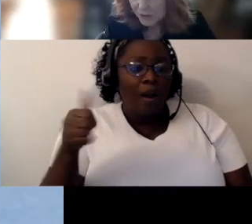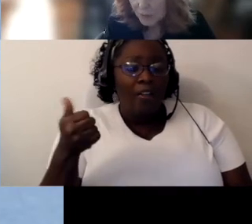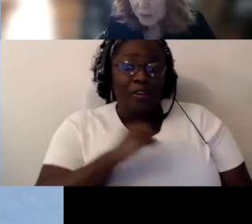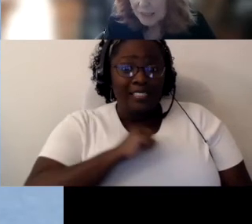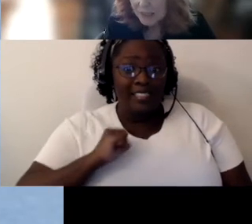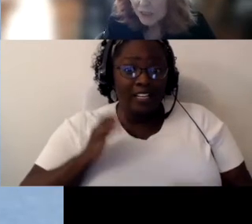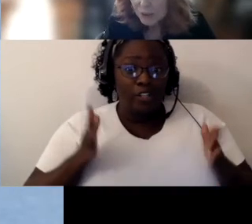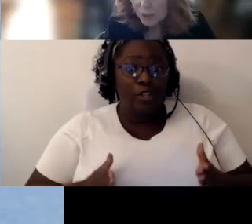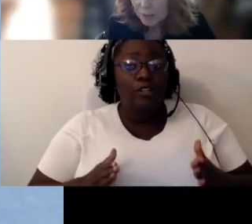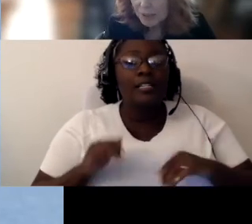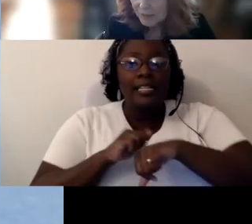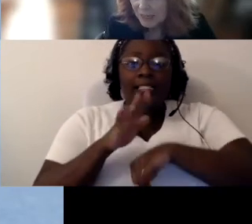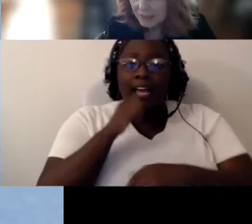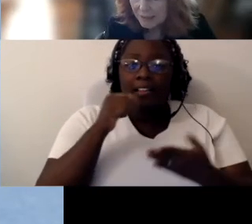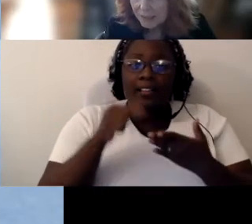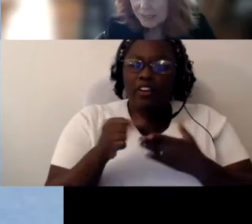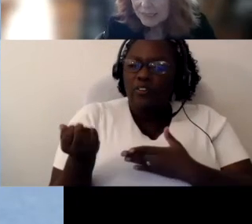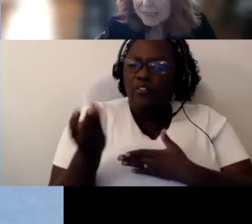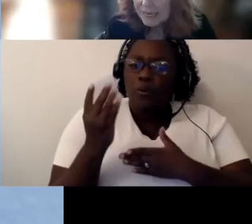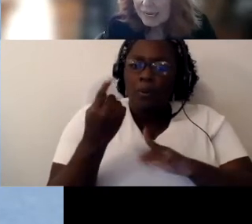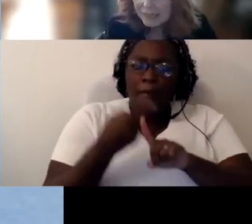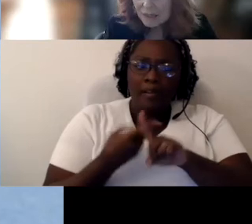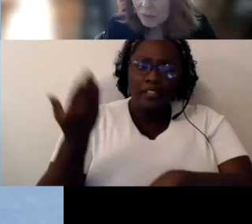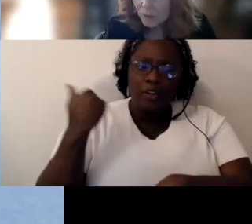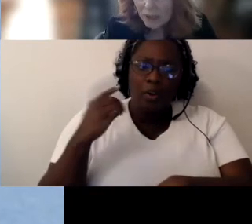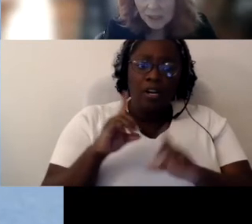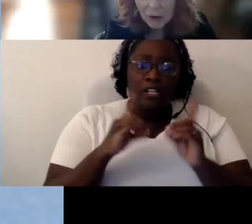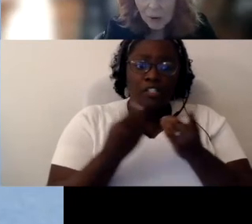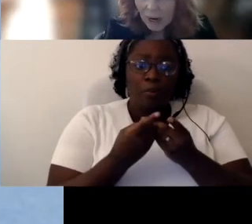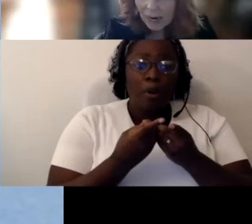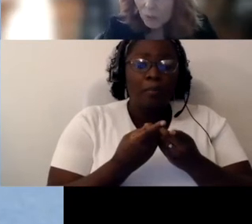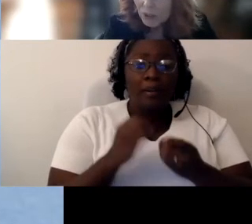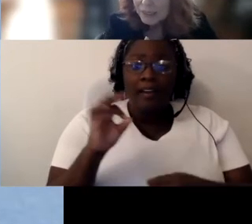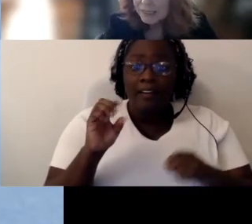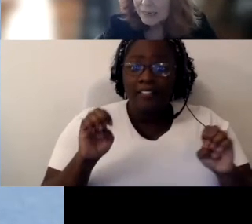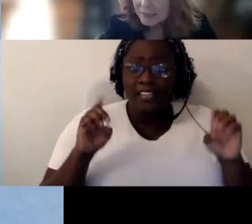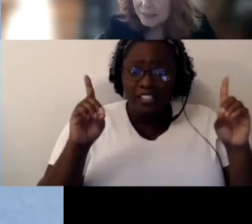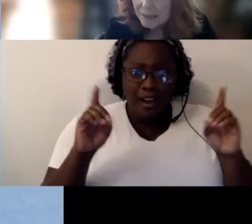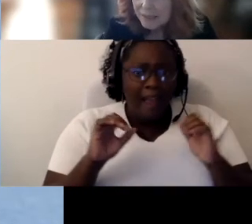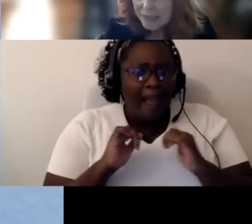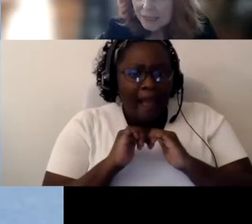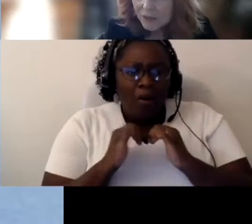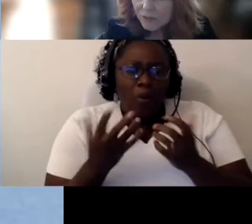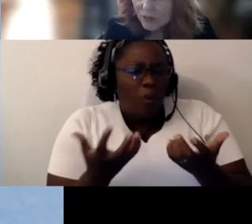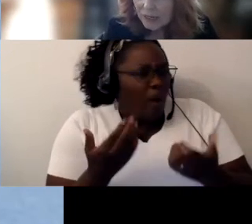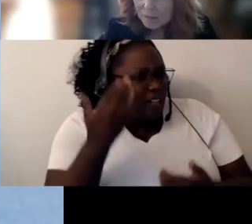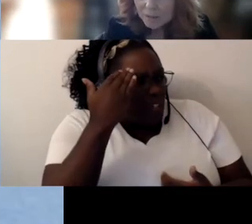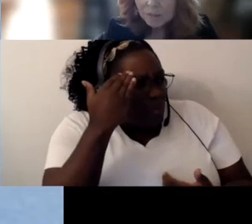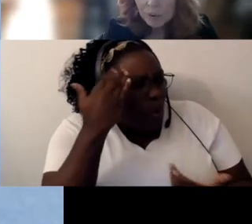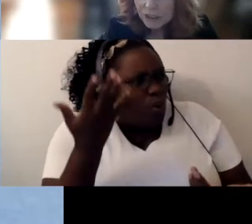few months to the Department of Ed, saying, we wanna know how we're gonna get you know